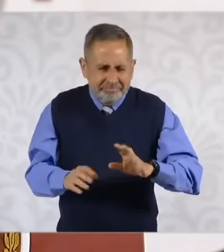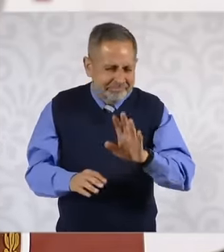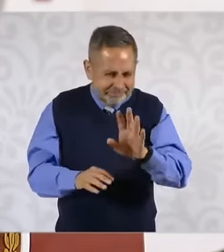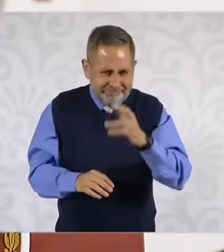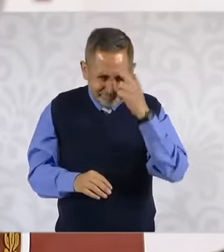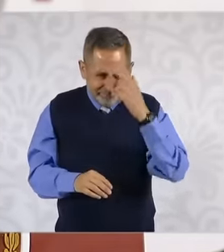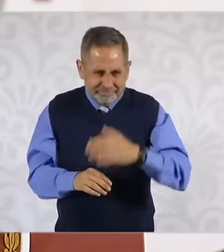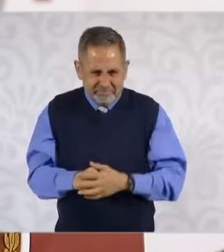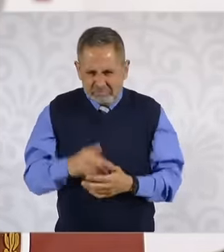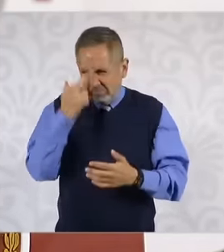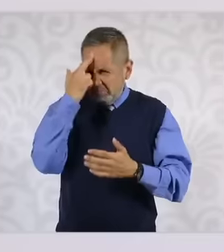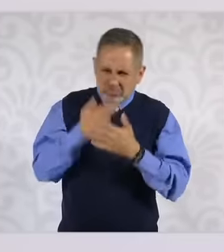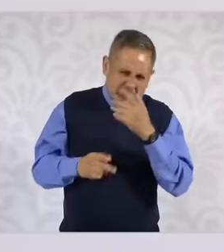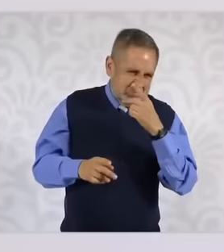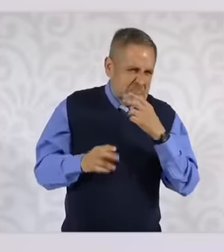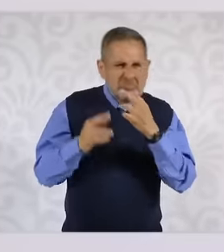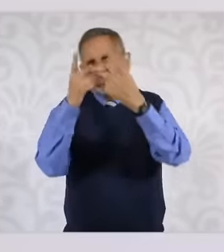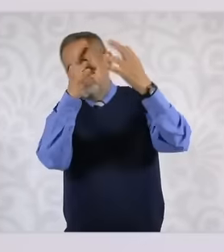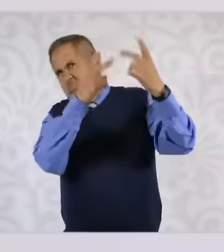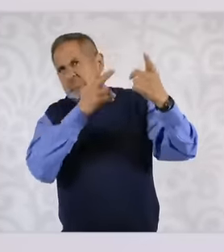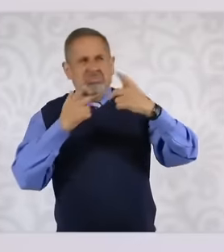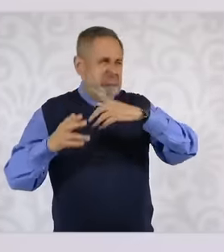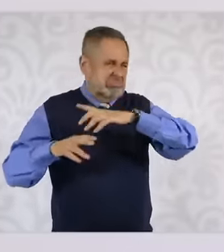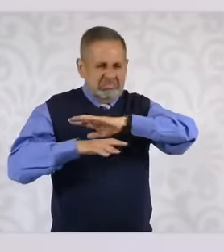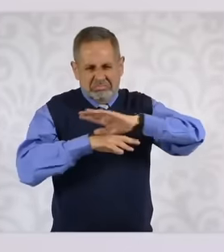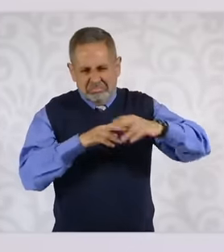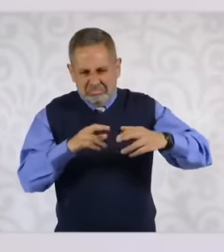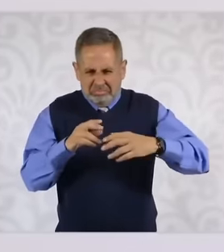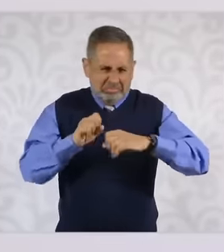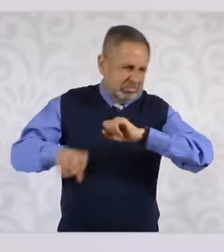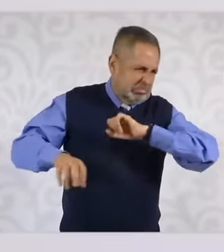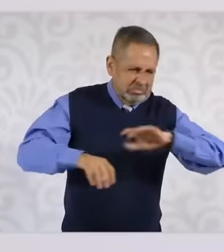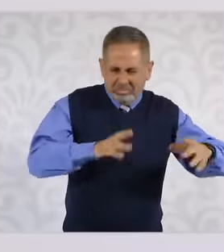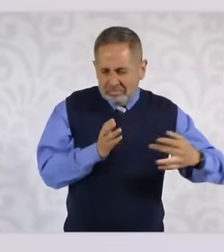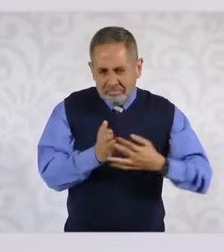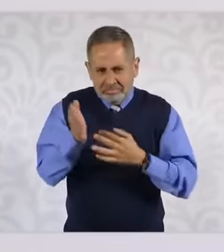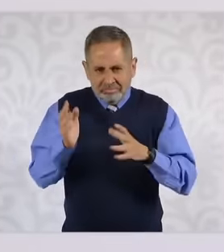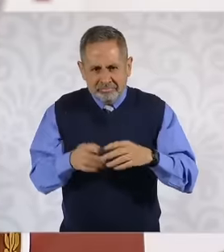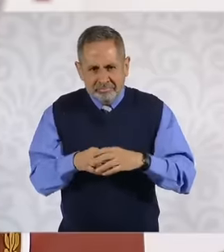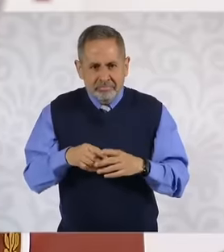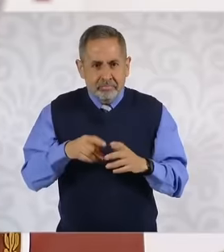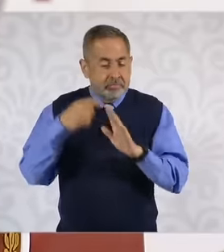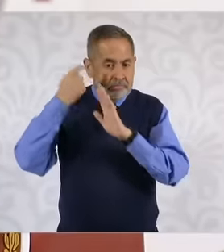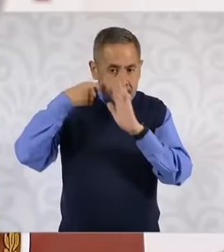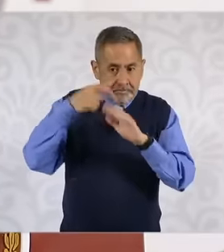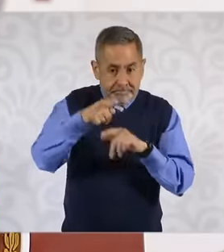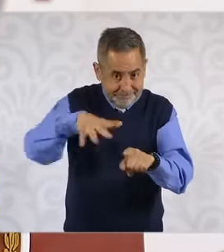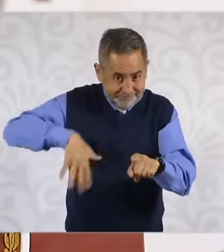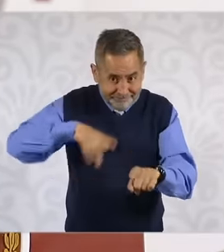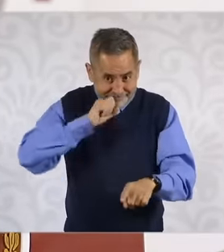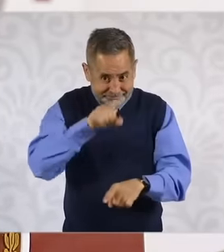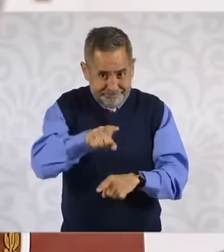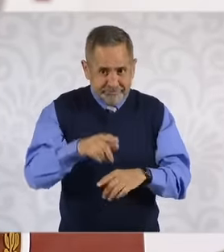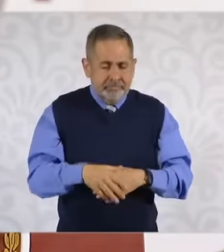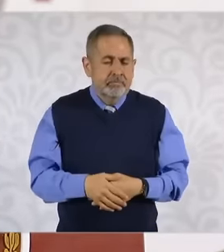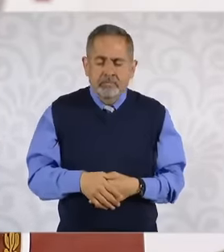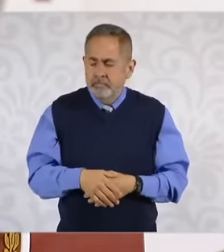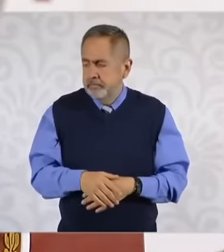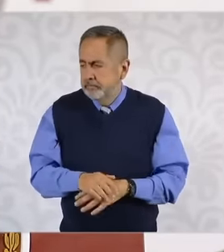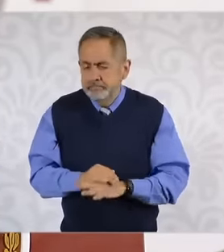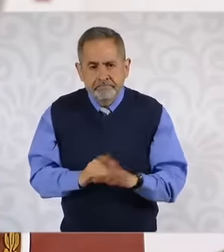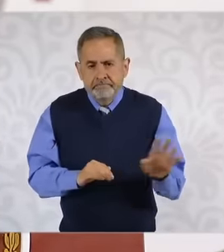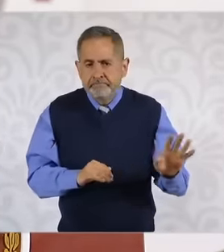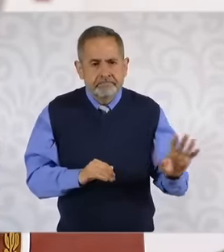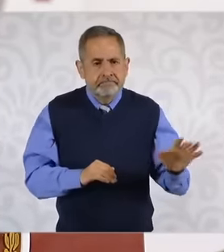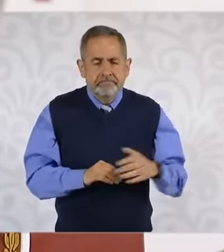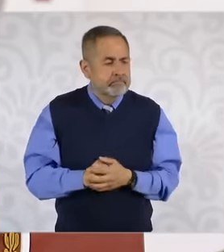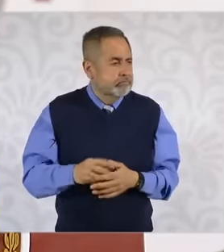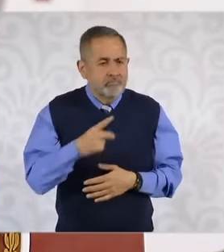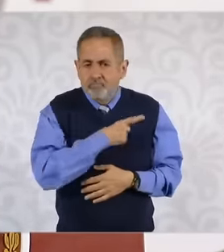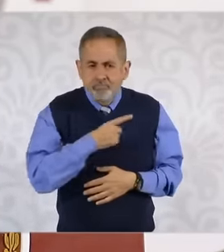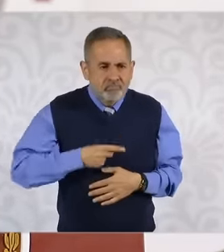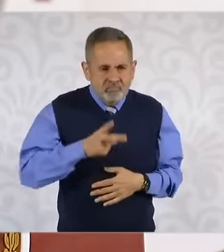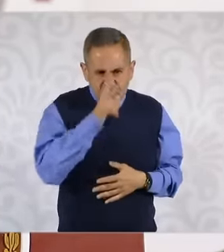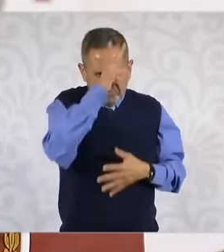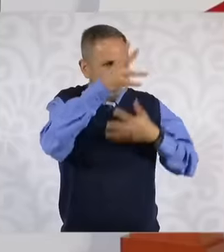in a violent way, breaking this entire video that you mention, there does not have to be violence or